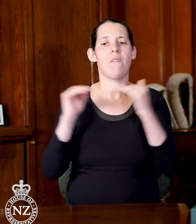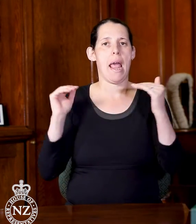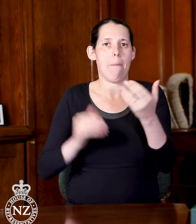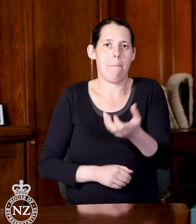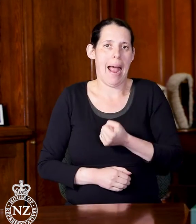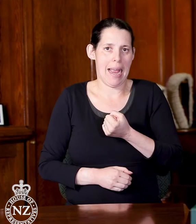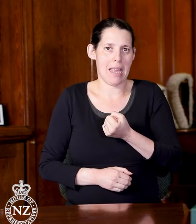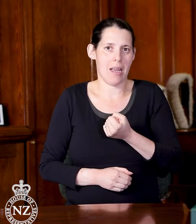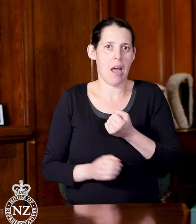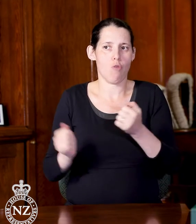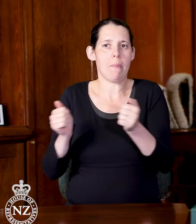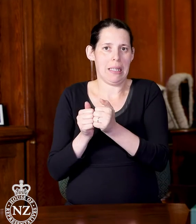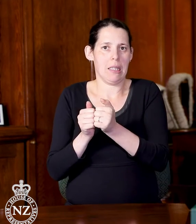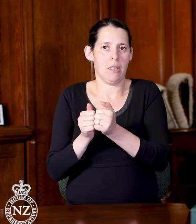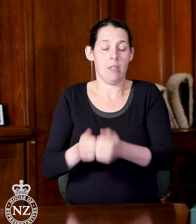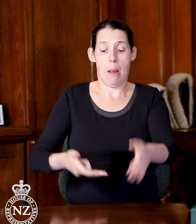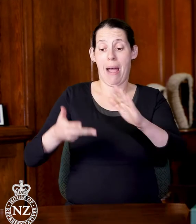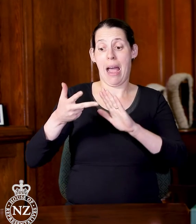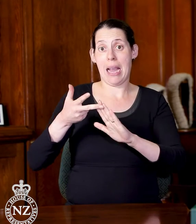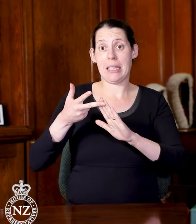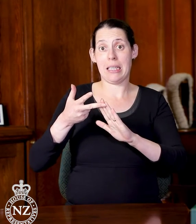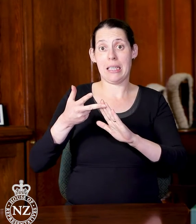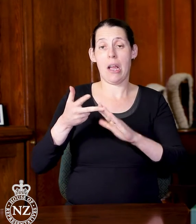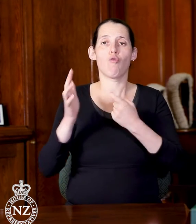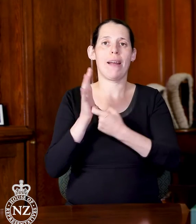Question number 8, Rachel Brooking to the Minister of Tourism